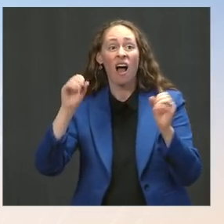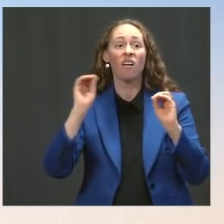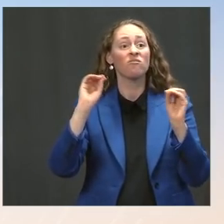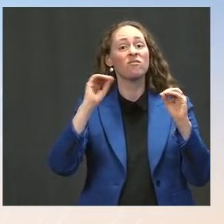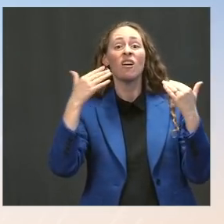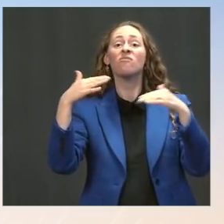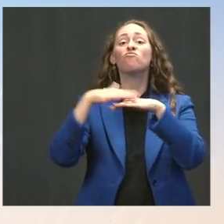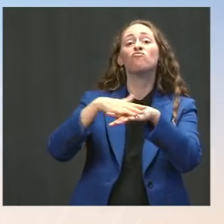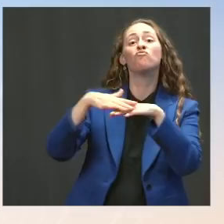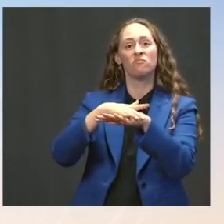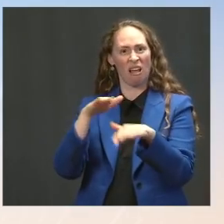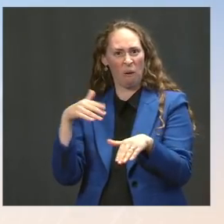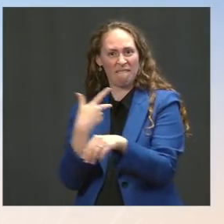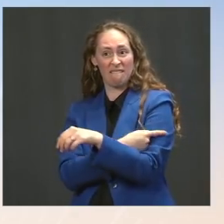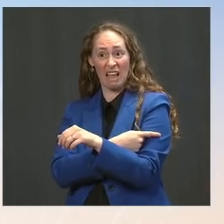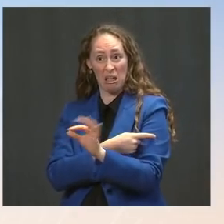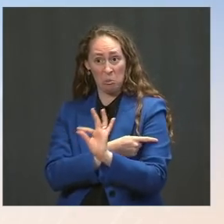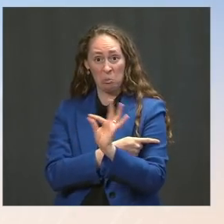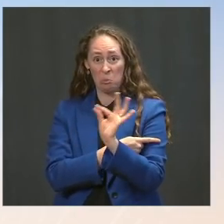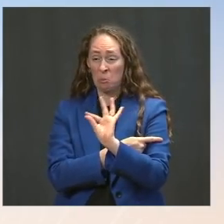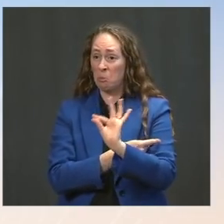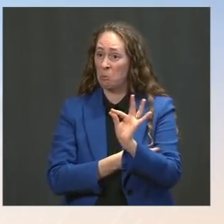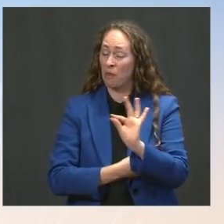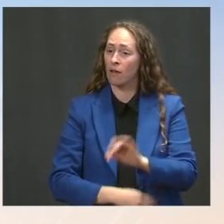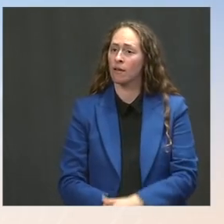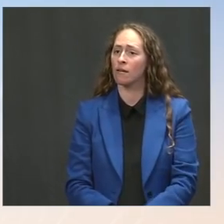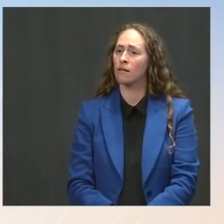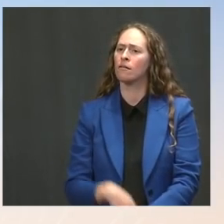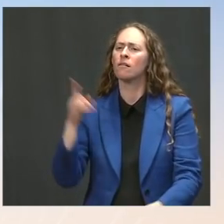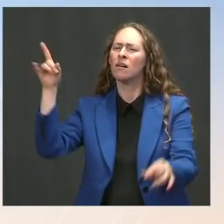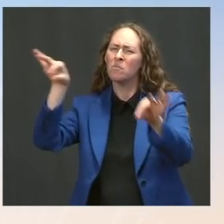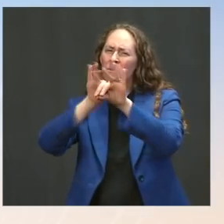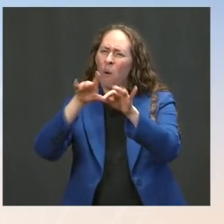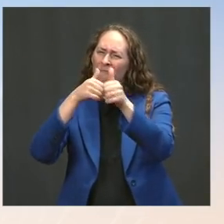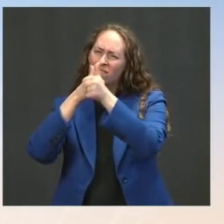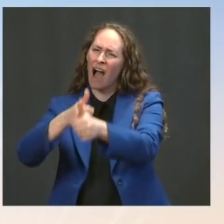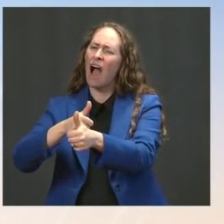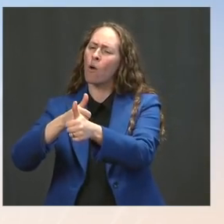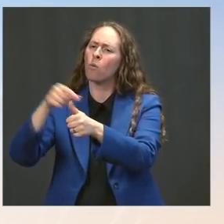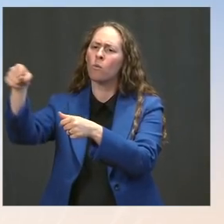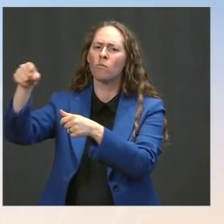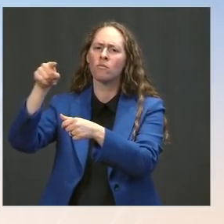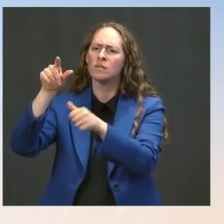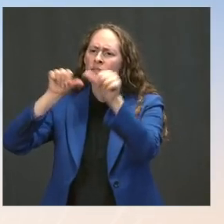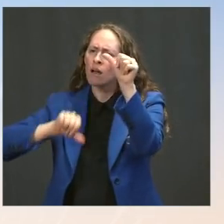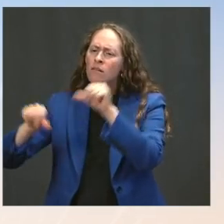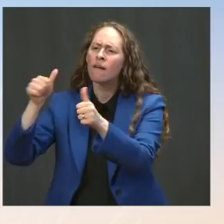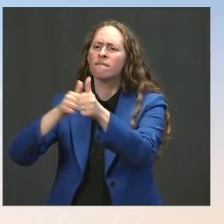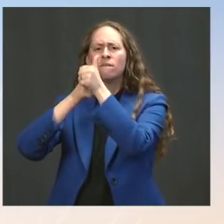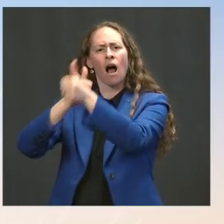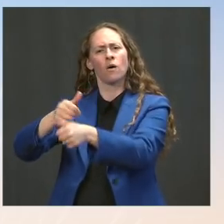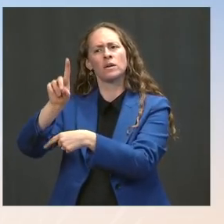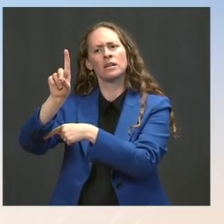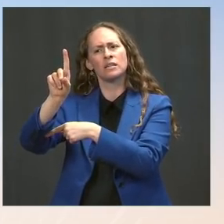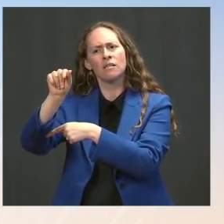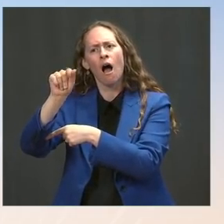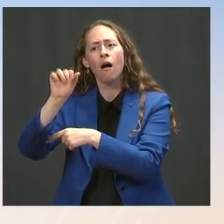by the science and by the data, and so he will look to his health and medical team to advise on what steps we should take.